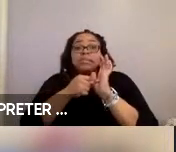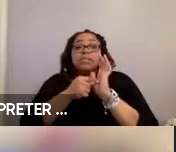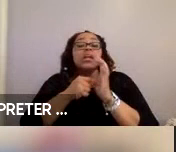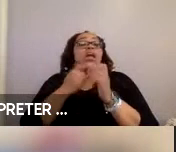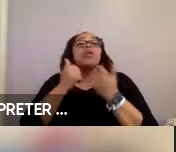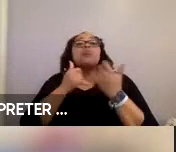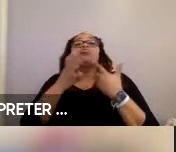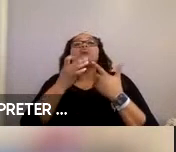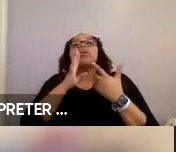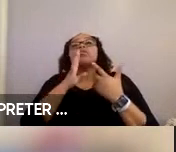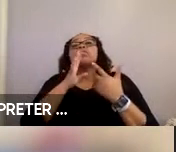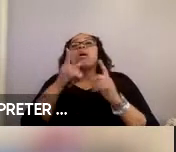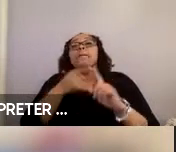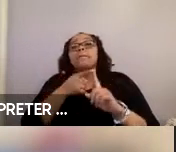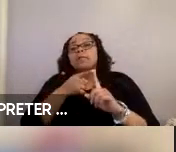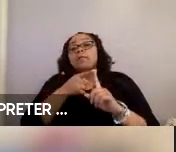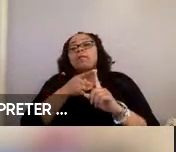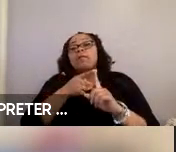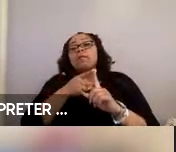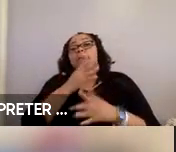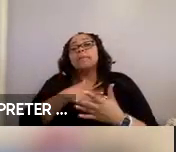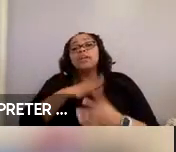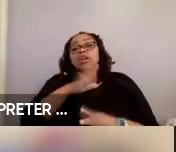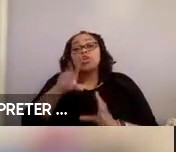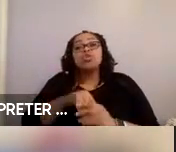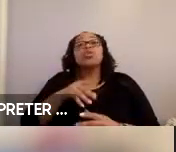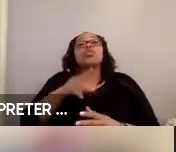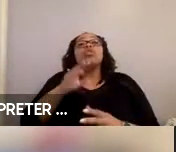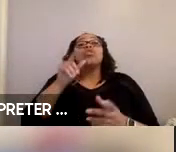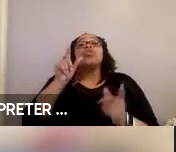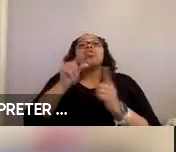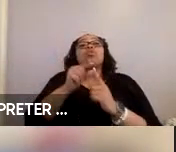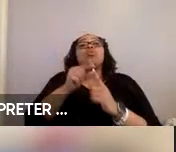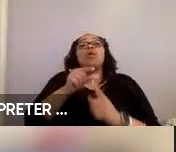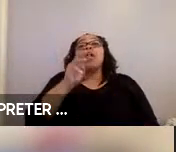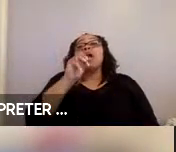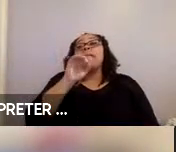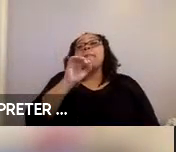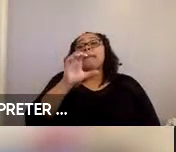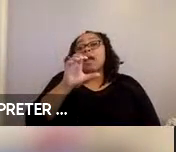would look to speak about. Please include the word microphone if you wish to speak.